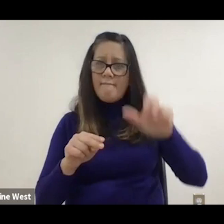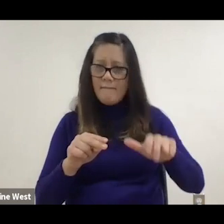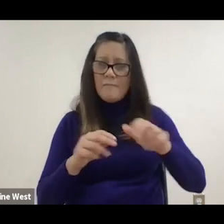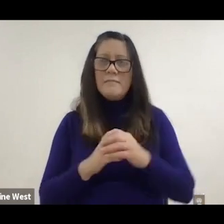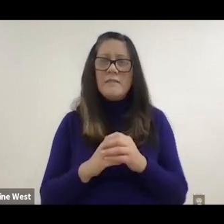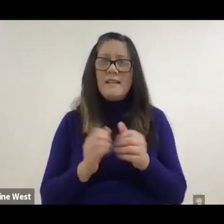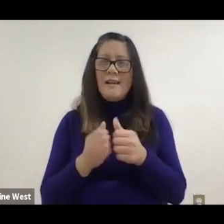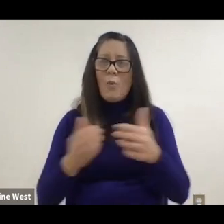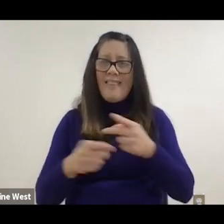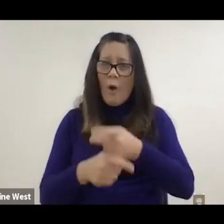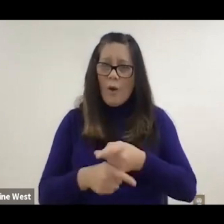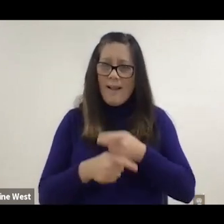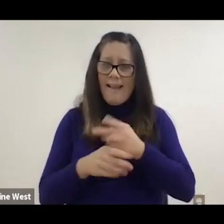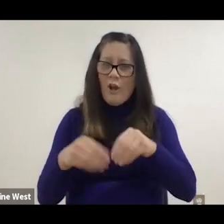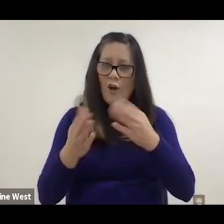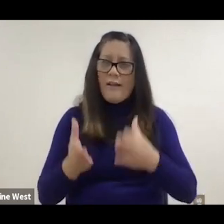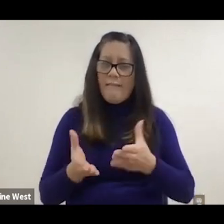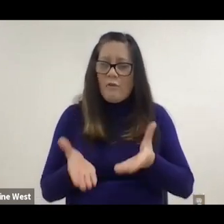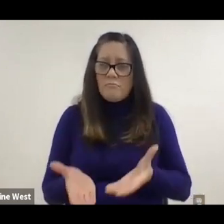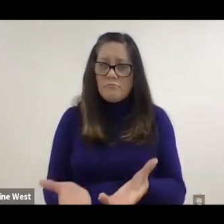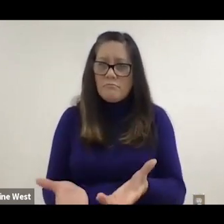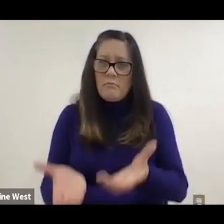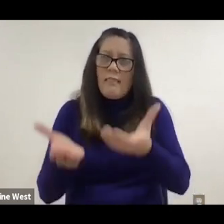the caregiver to do a lot of lifting.